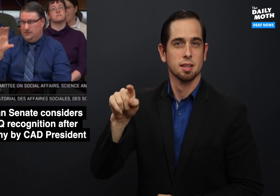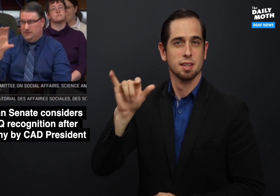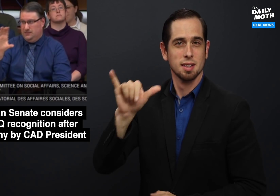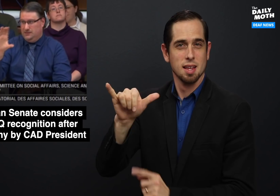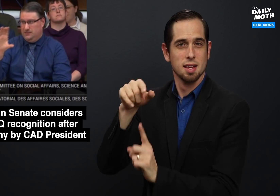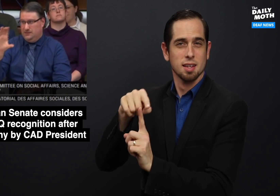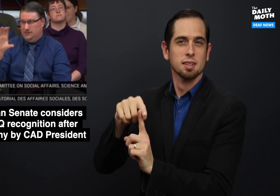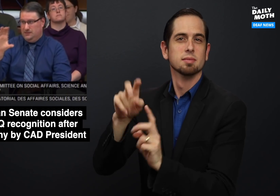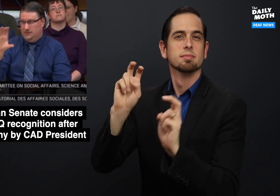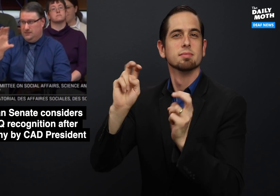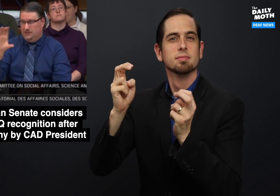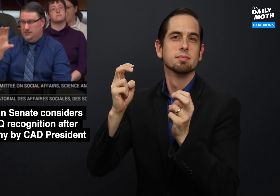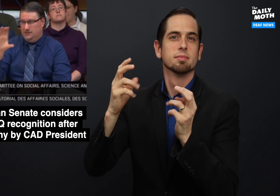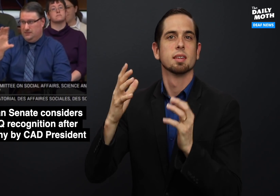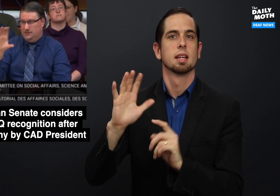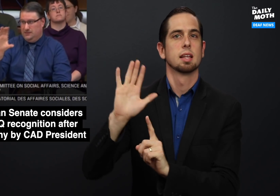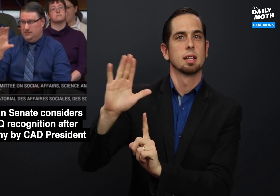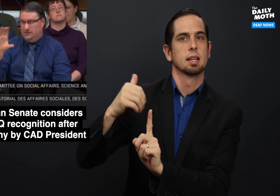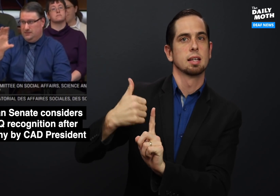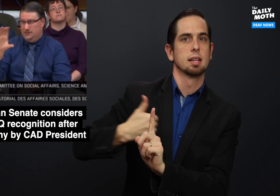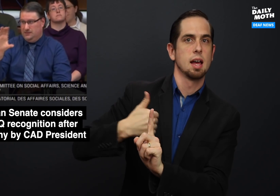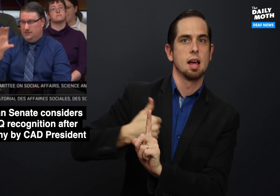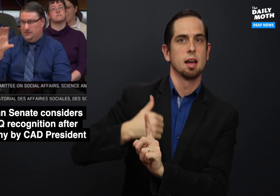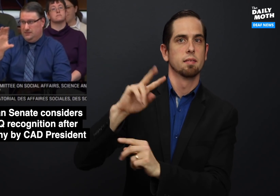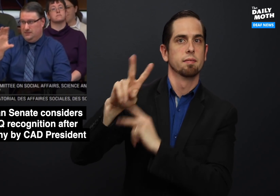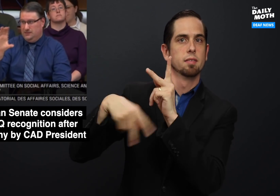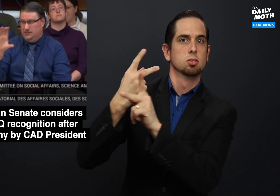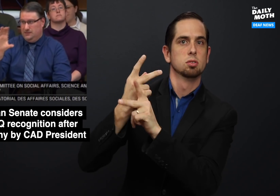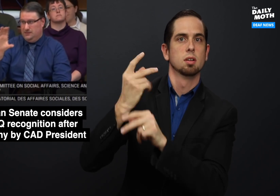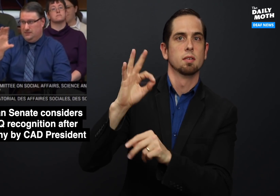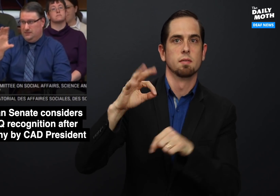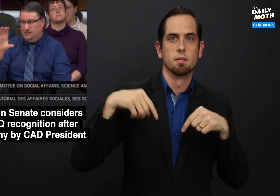which would be the "Canadian version" of